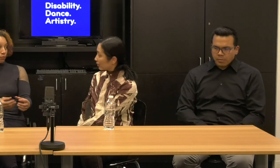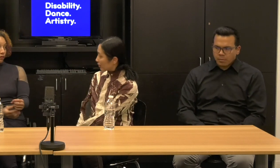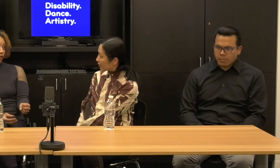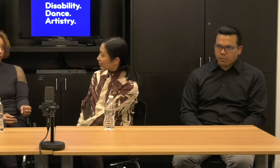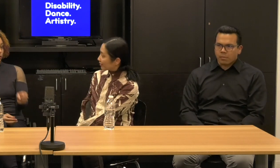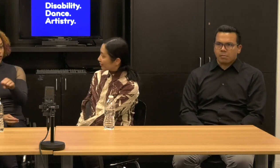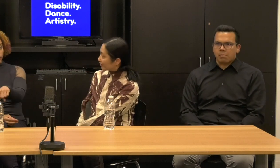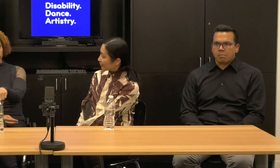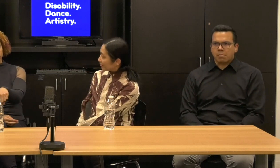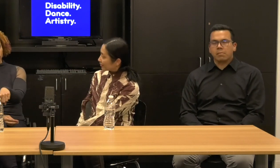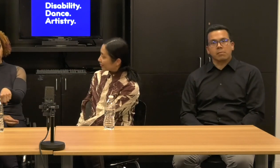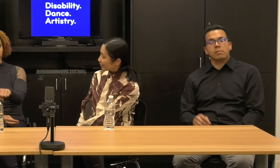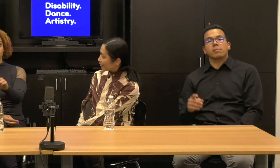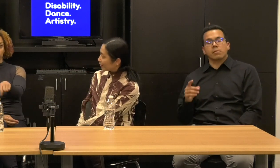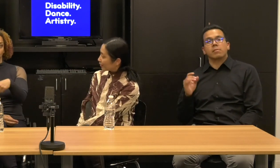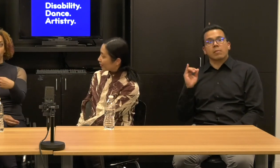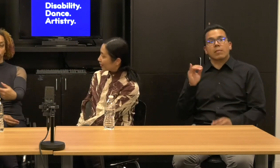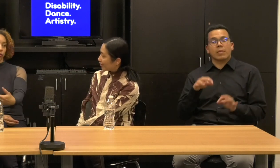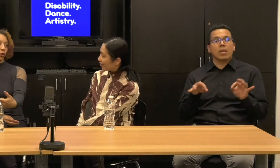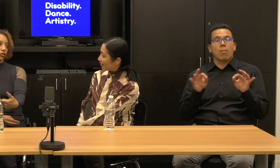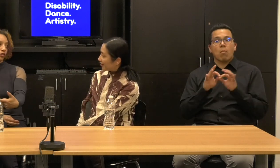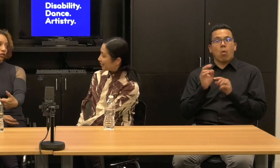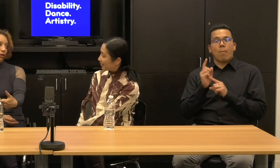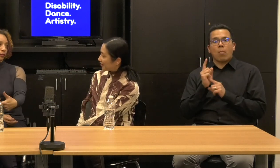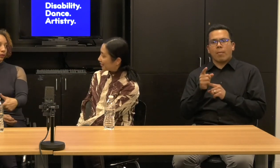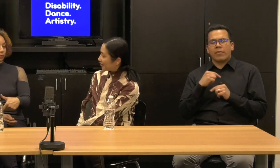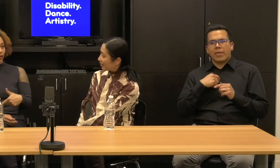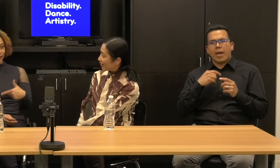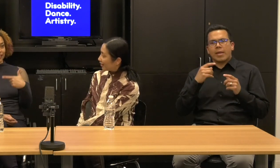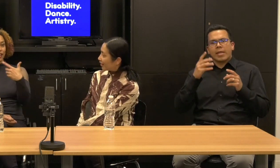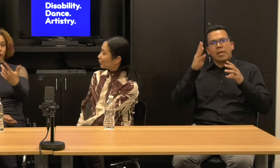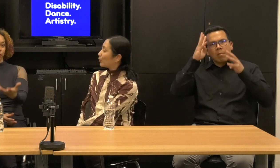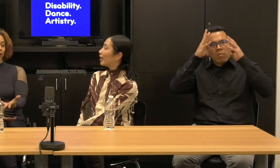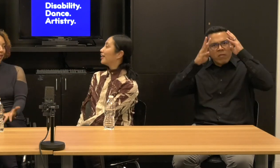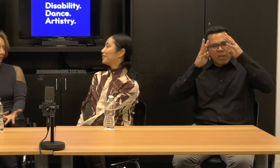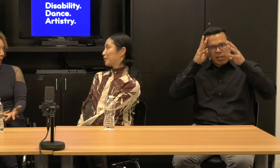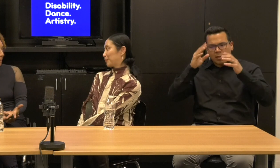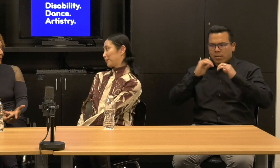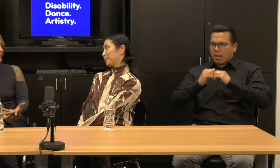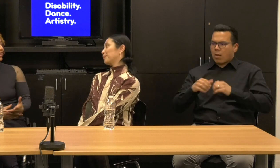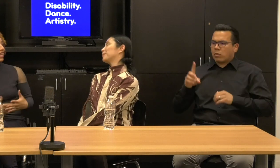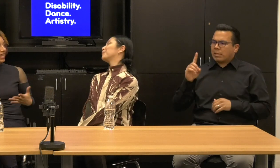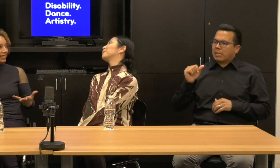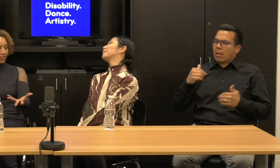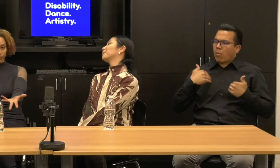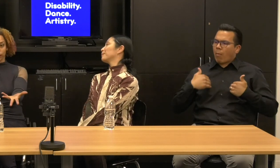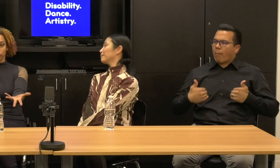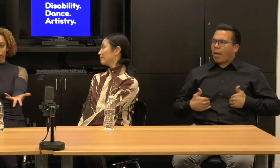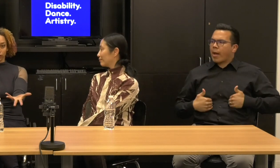Contact Personalization was one of the ways in which the disabled body came into the world